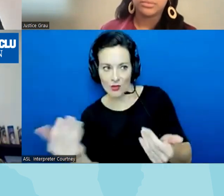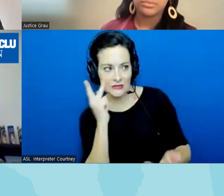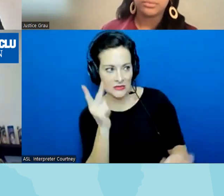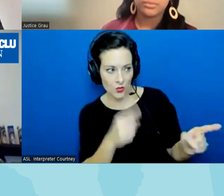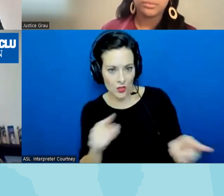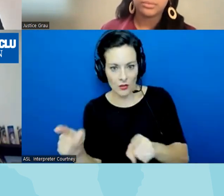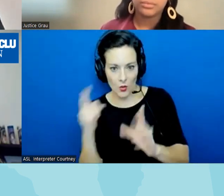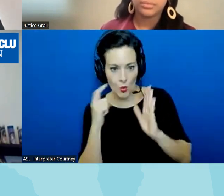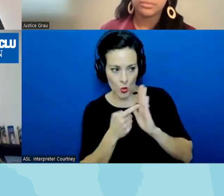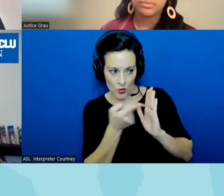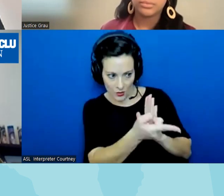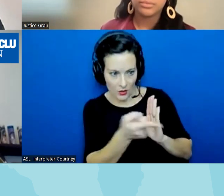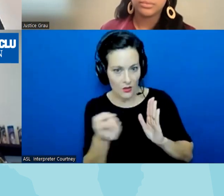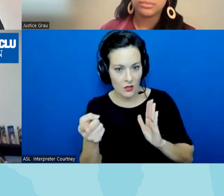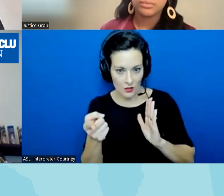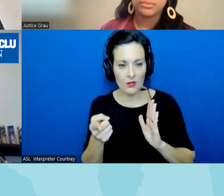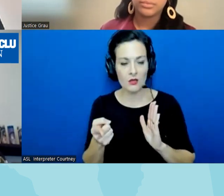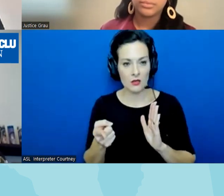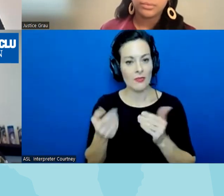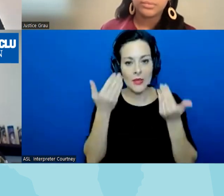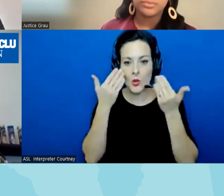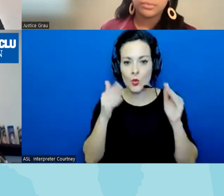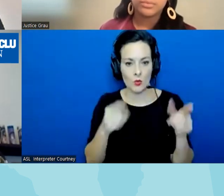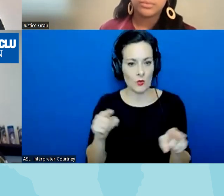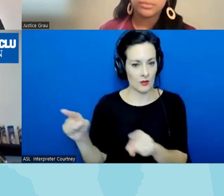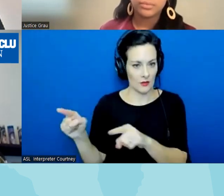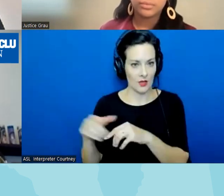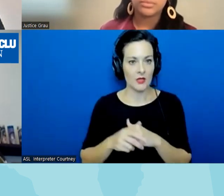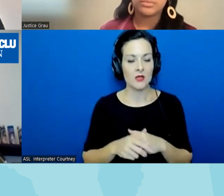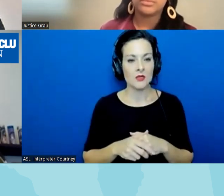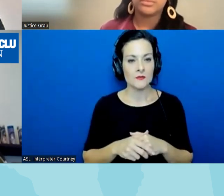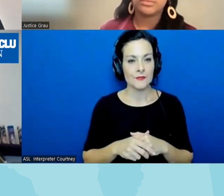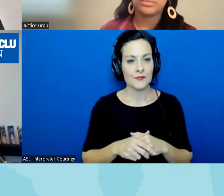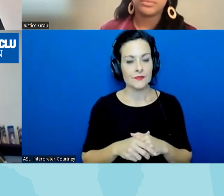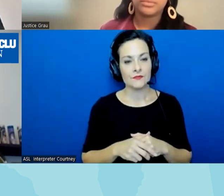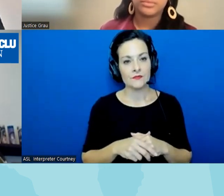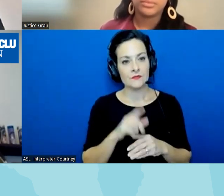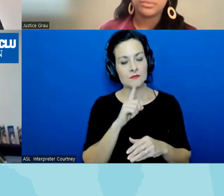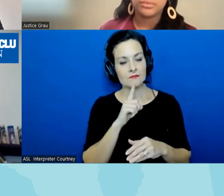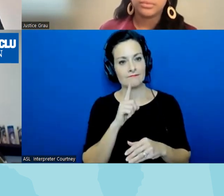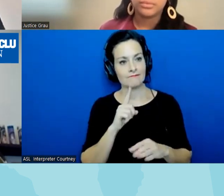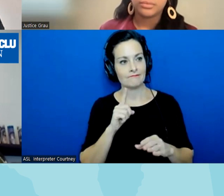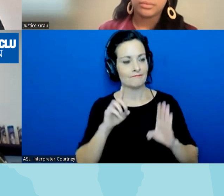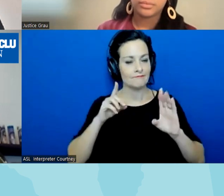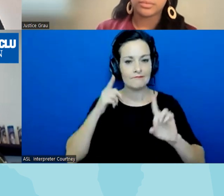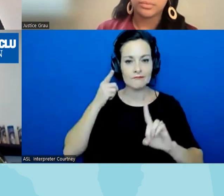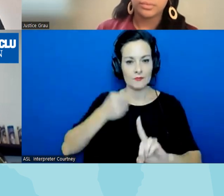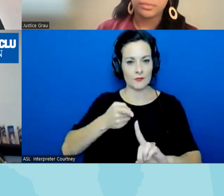in terms of of that censorship and um it's about kind of mobilizing those who who see the danger